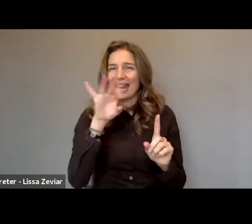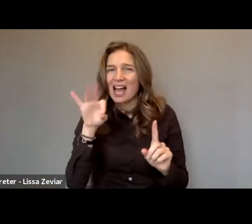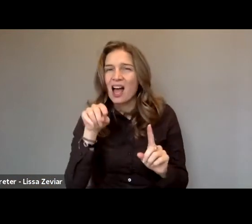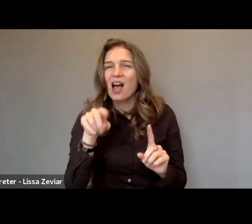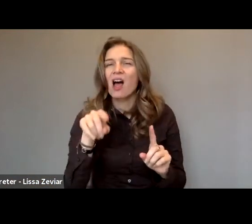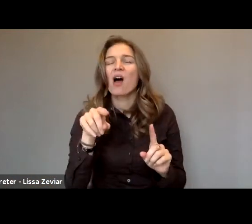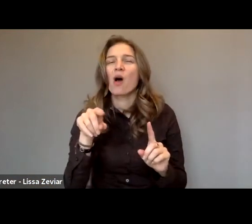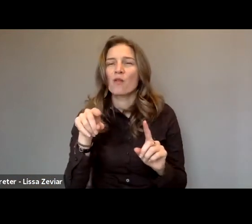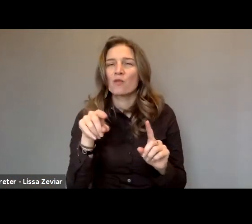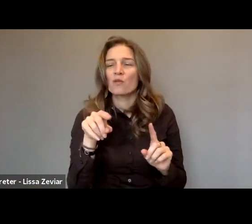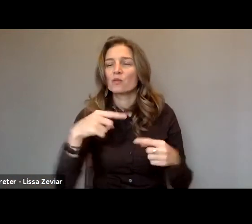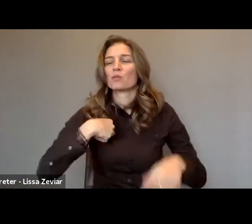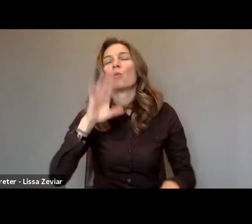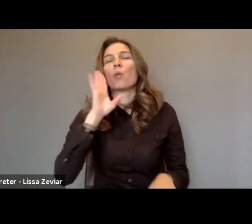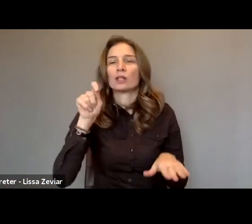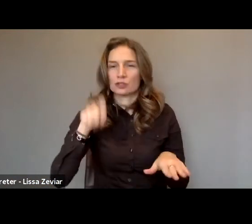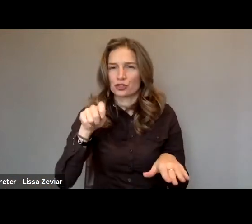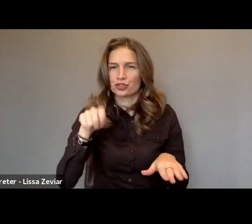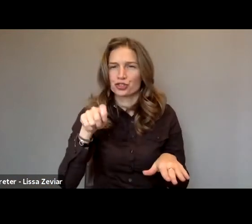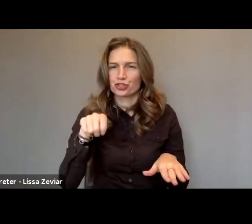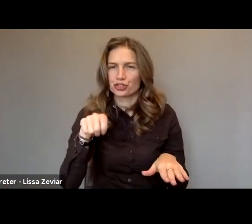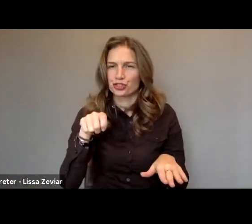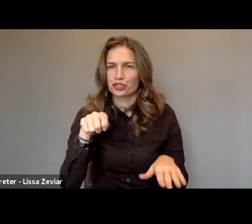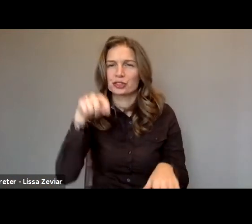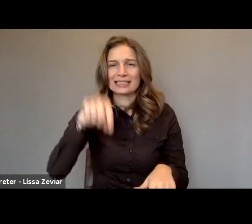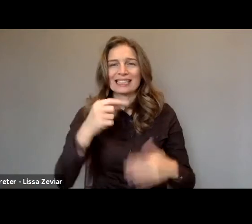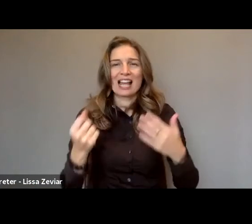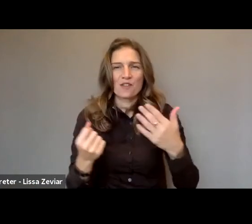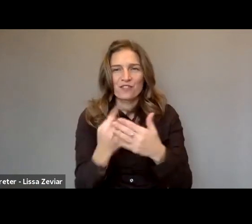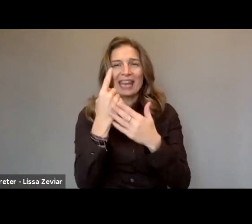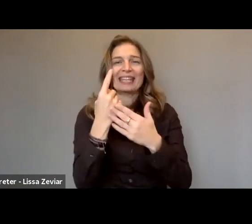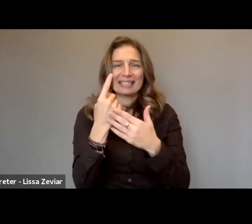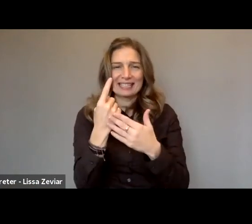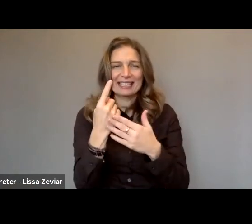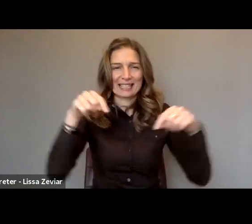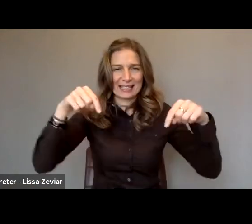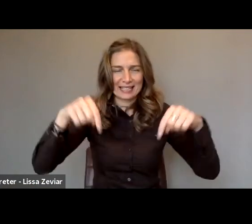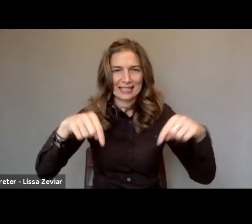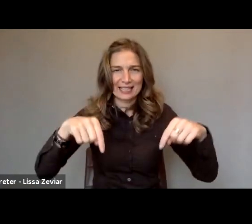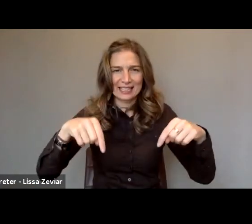I'm chair of this event, here, from Spain,